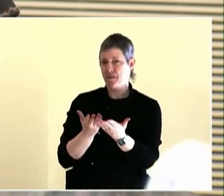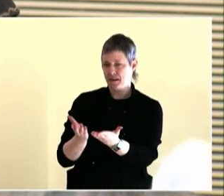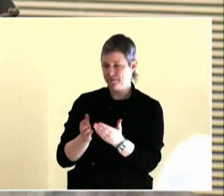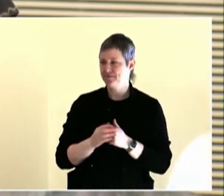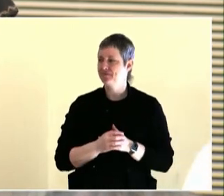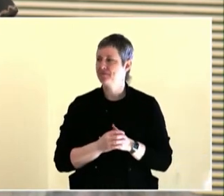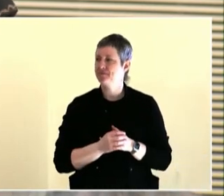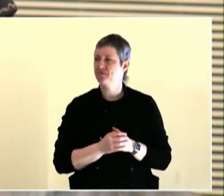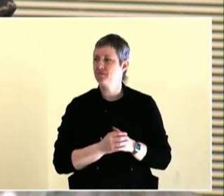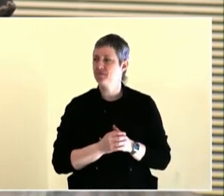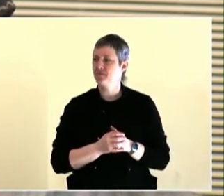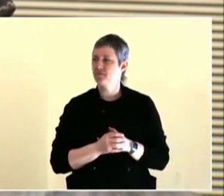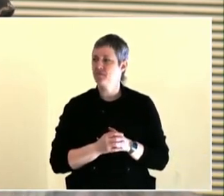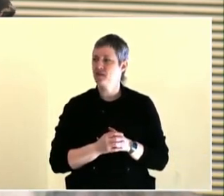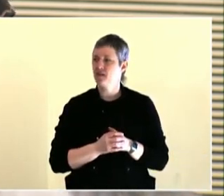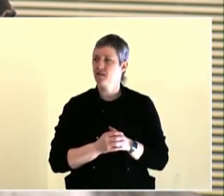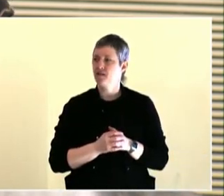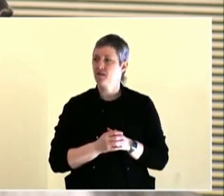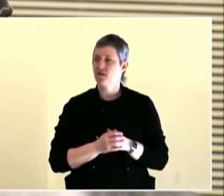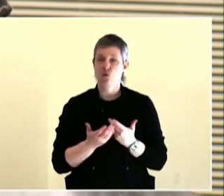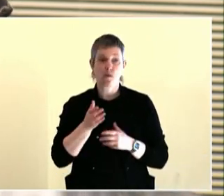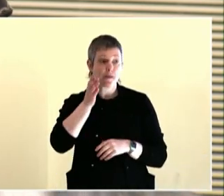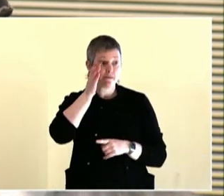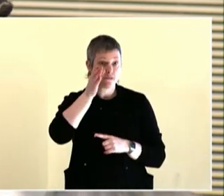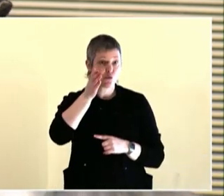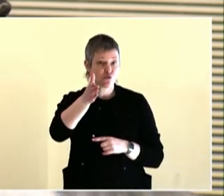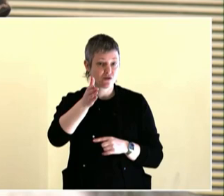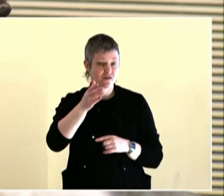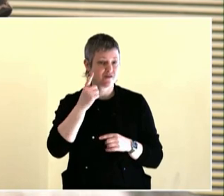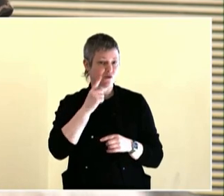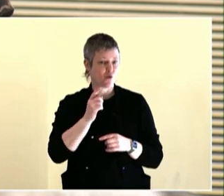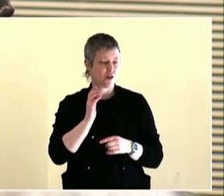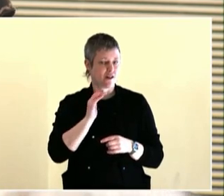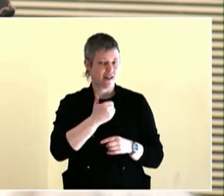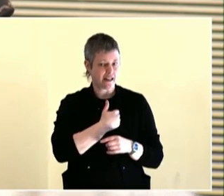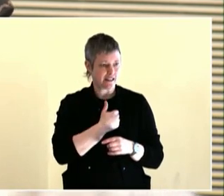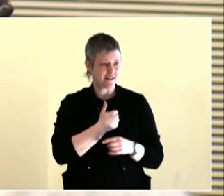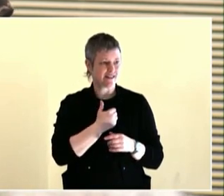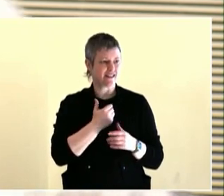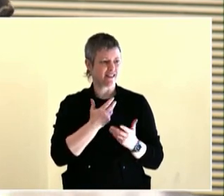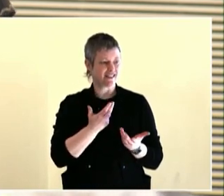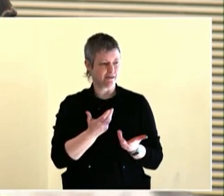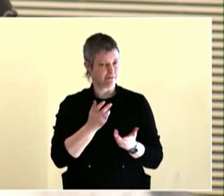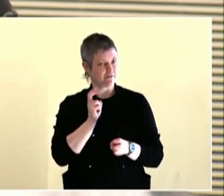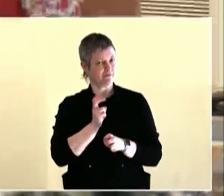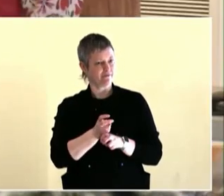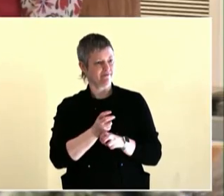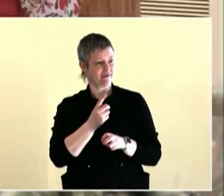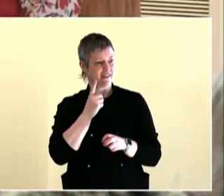have spoken to really something that sometimes governments think of in terms of deliverables, but